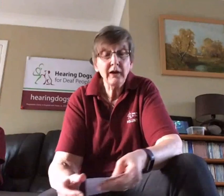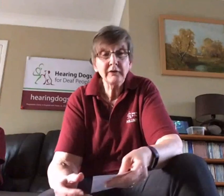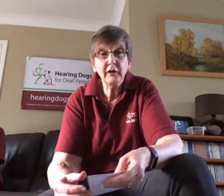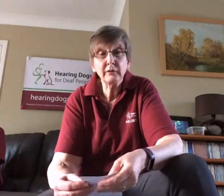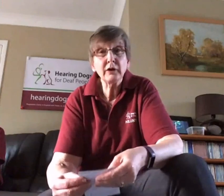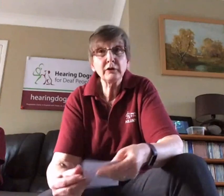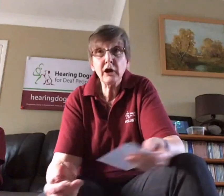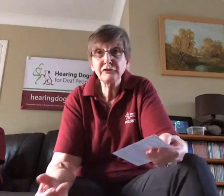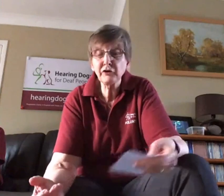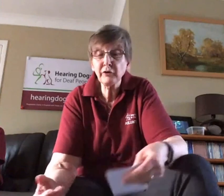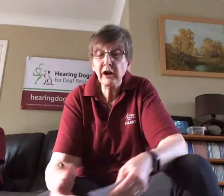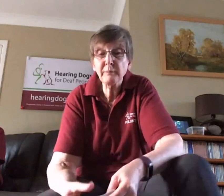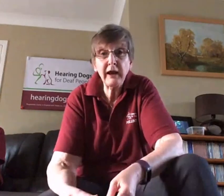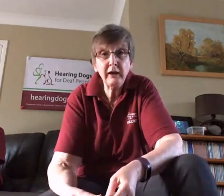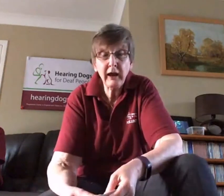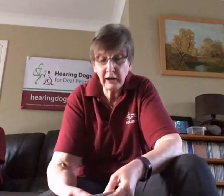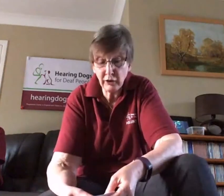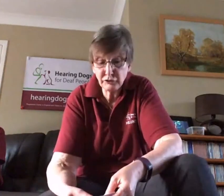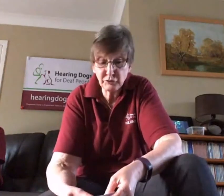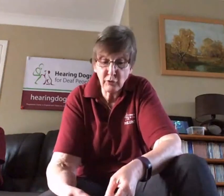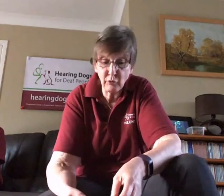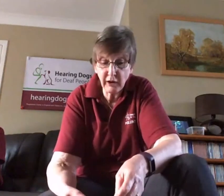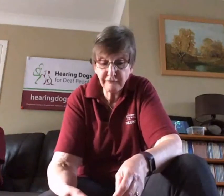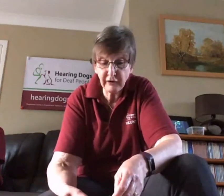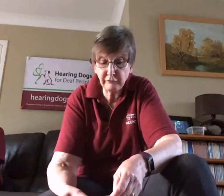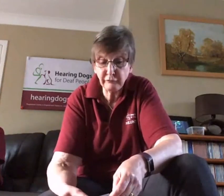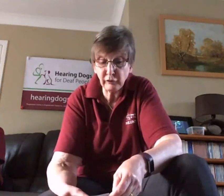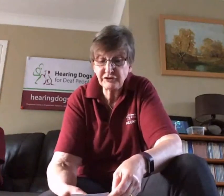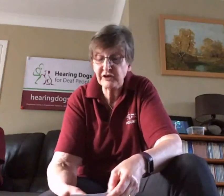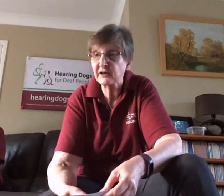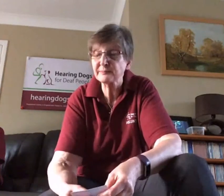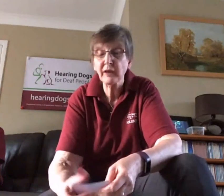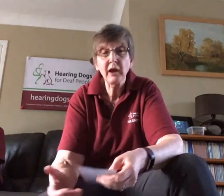A Good Afternoon and a big hello to all our fellow volunteers!